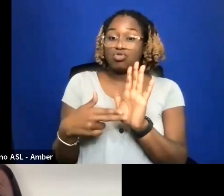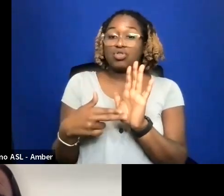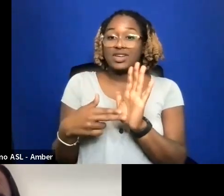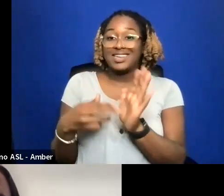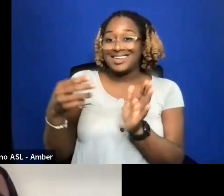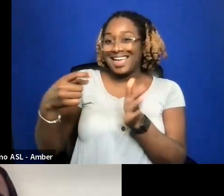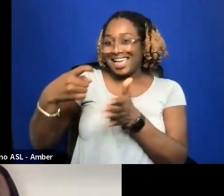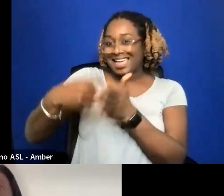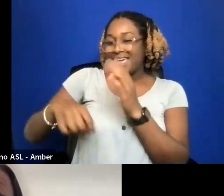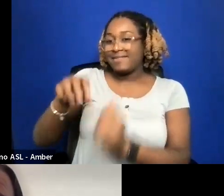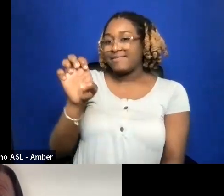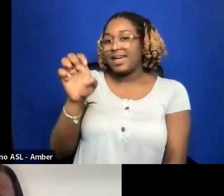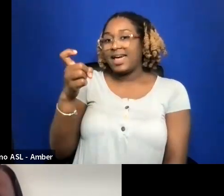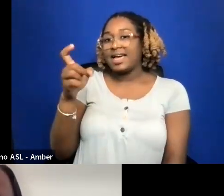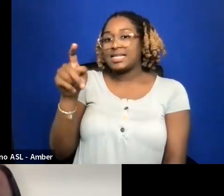A CAP ON EXPENSES.